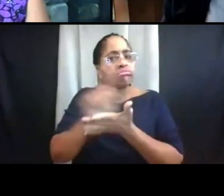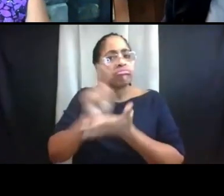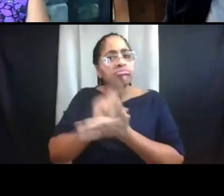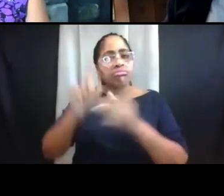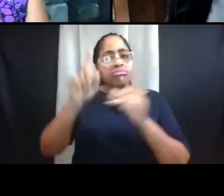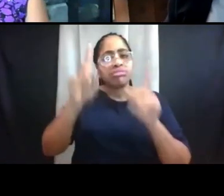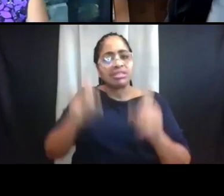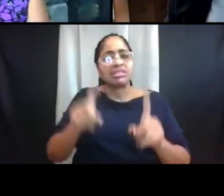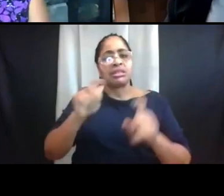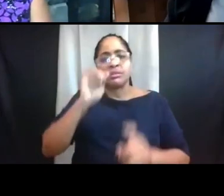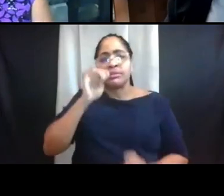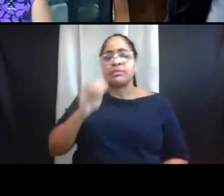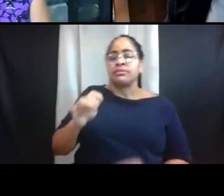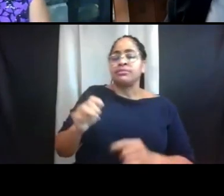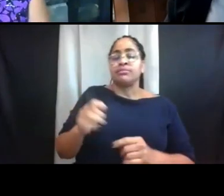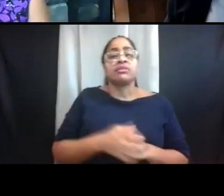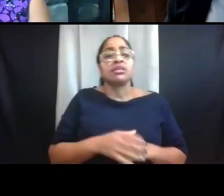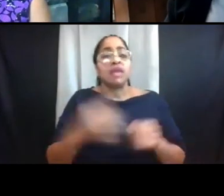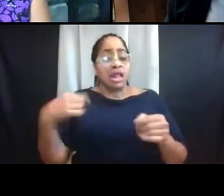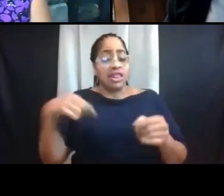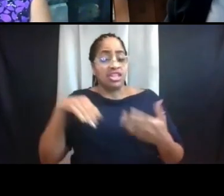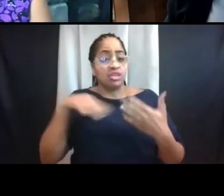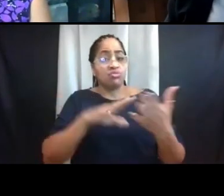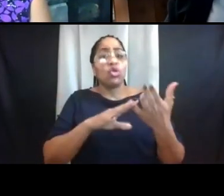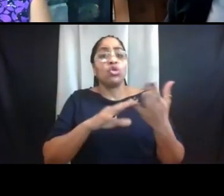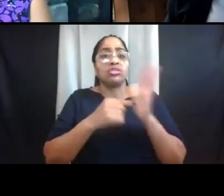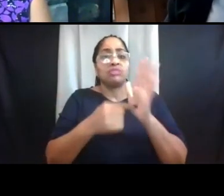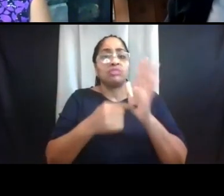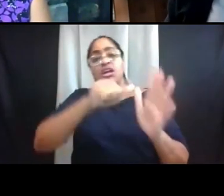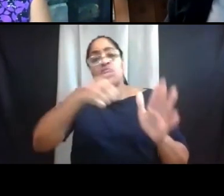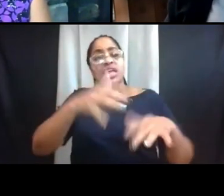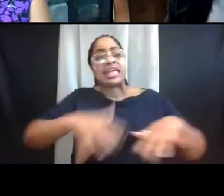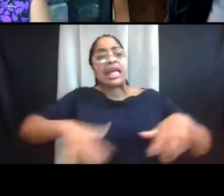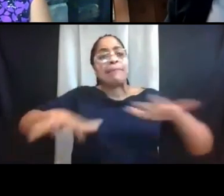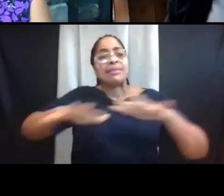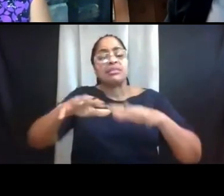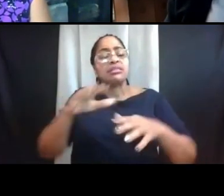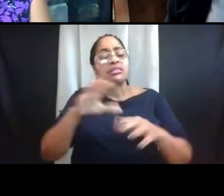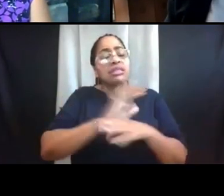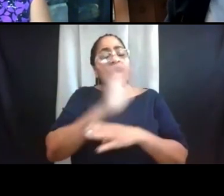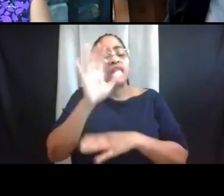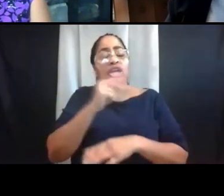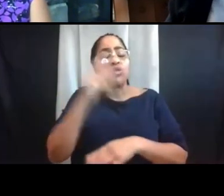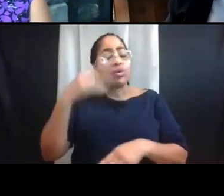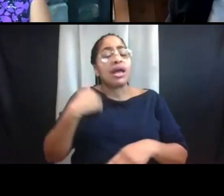is demonstrated on other campuses. And we'll have the testing capacity to do this